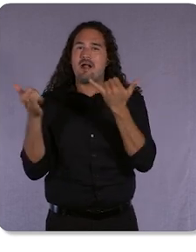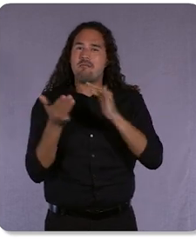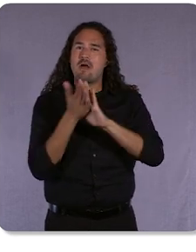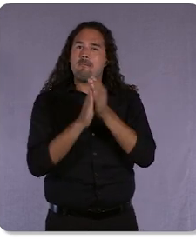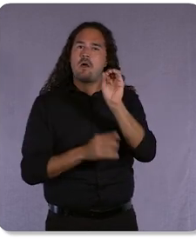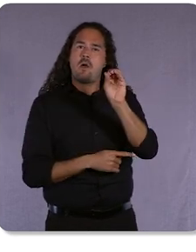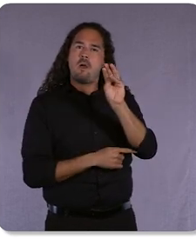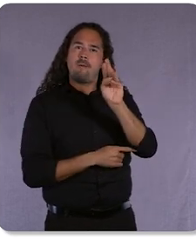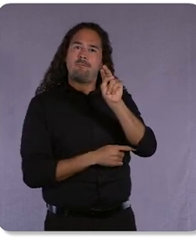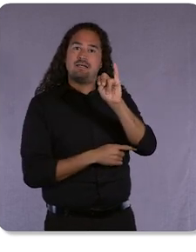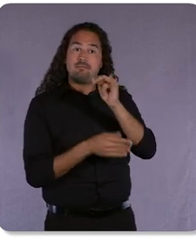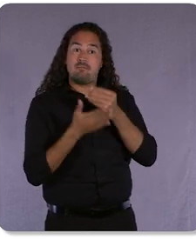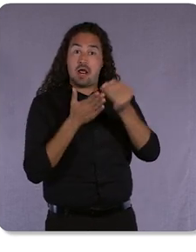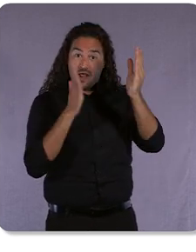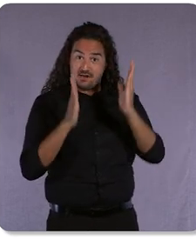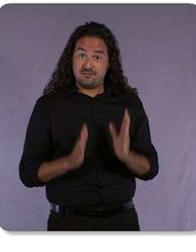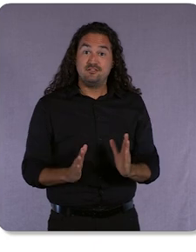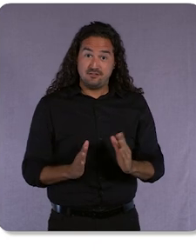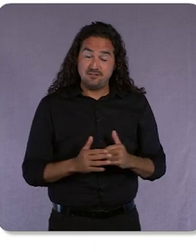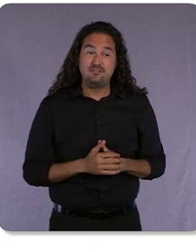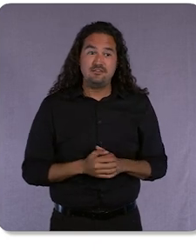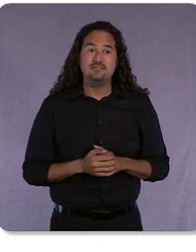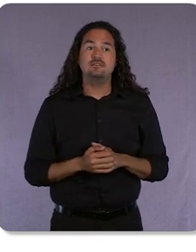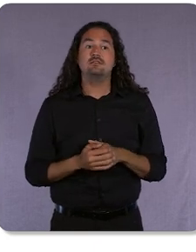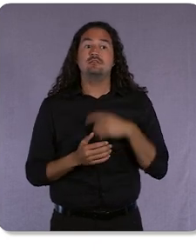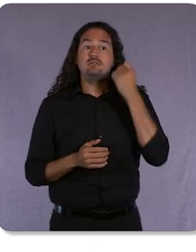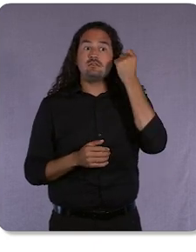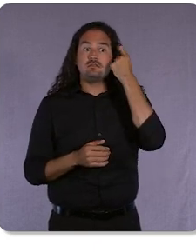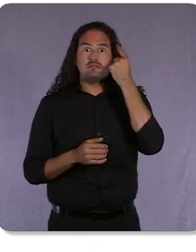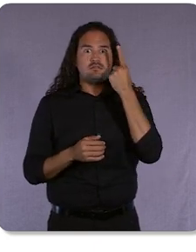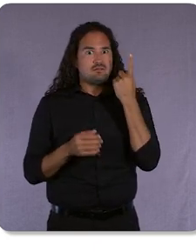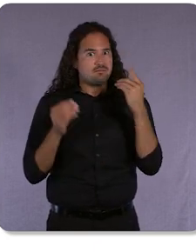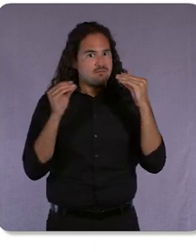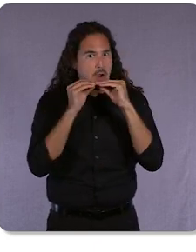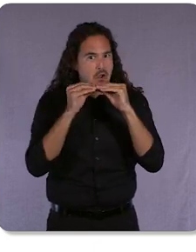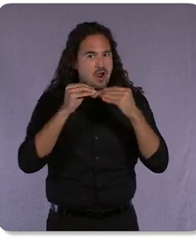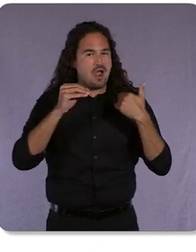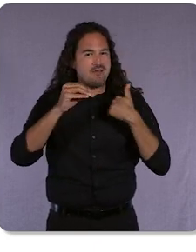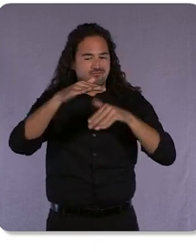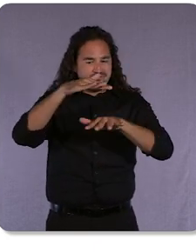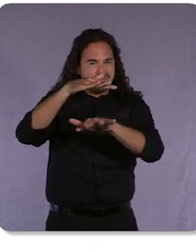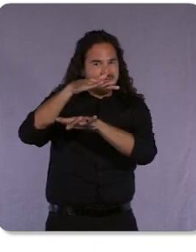something more is going on under the hood here. Because these new - and now permanent – consumer